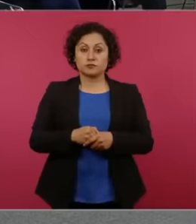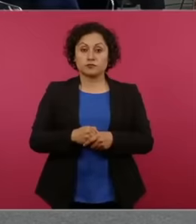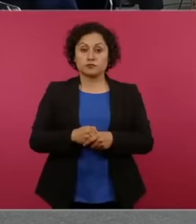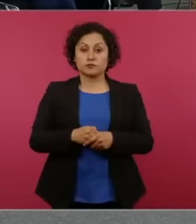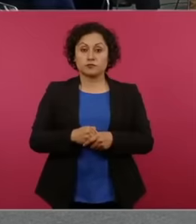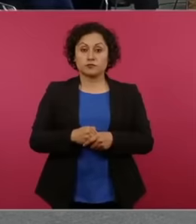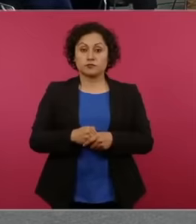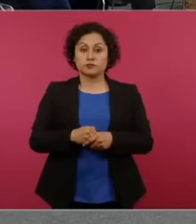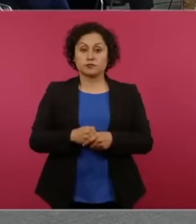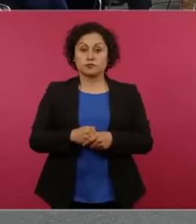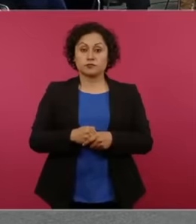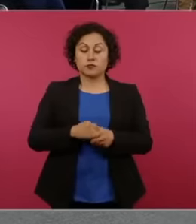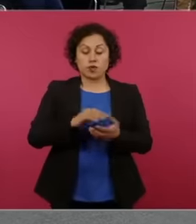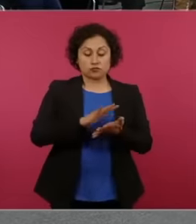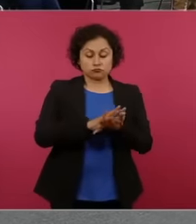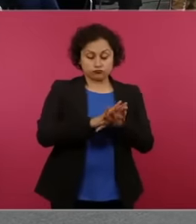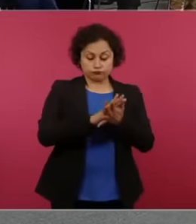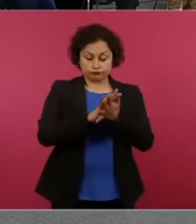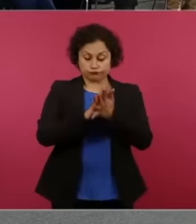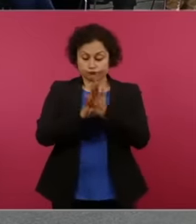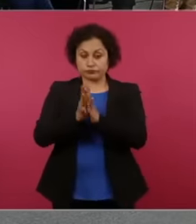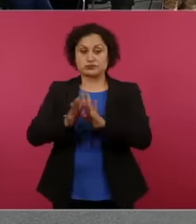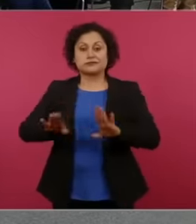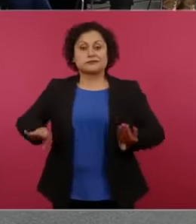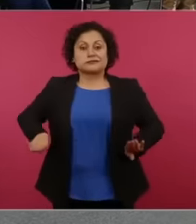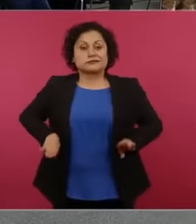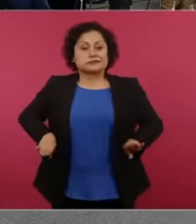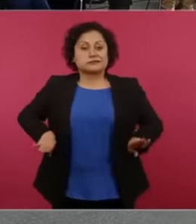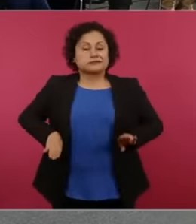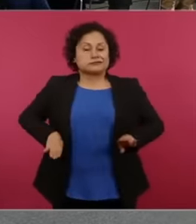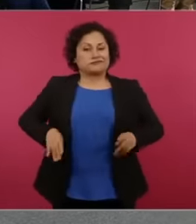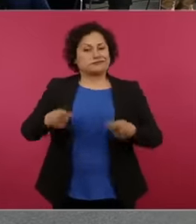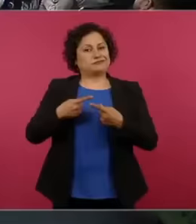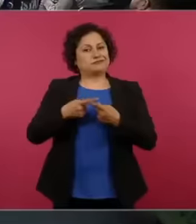conservative, Mexico City was